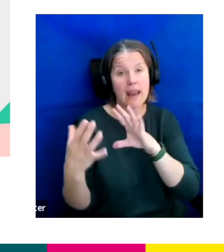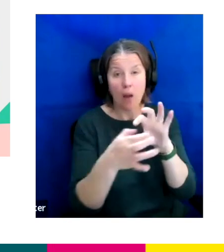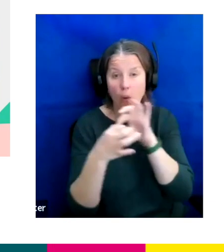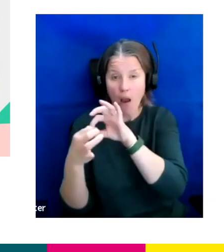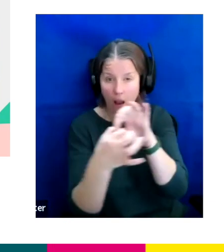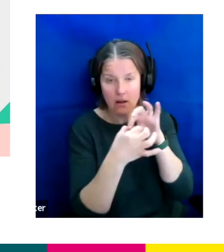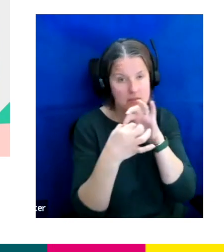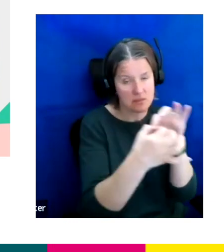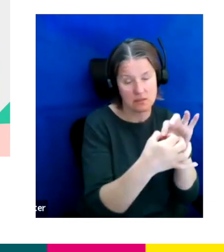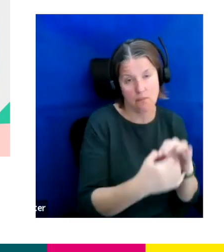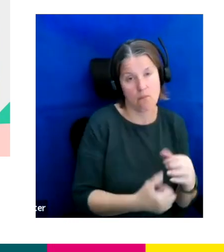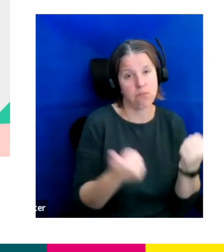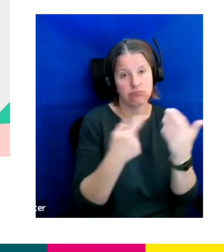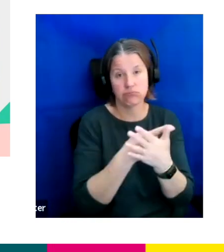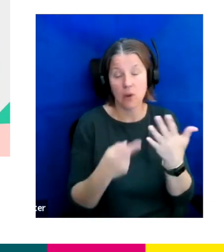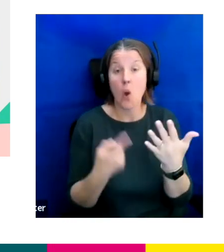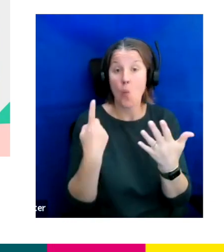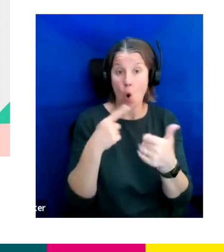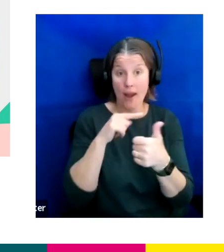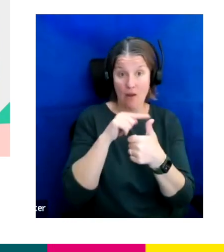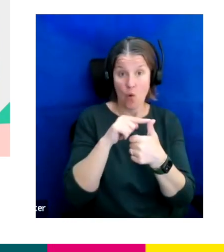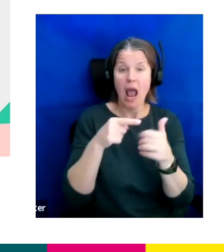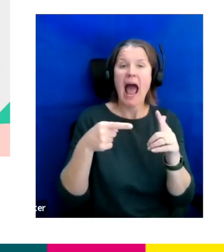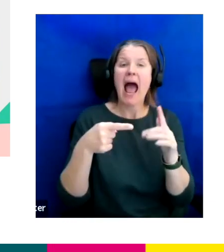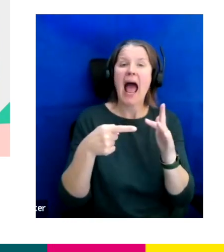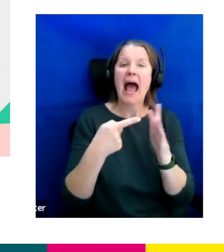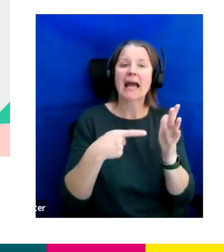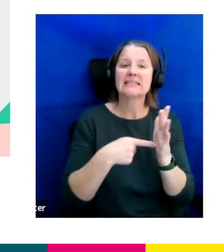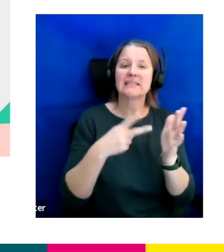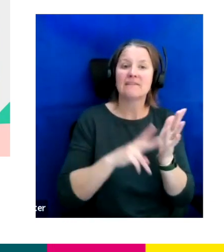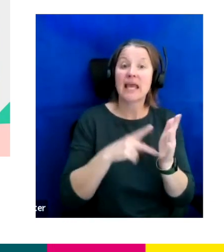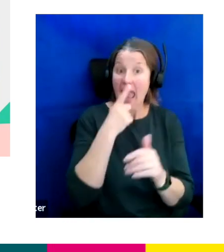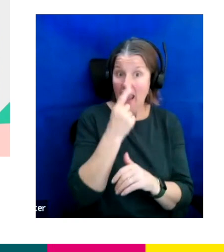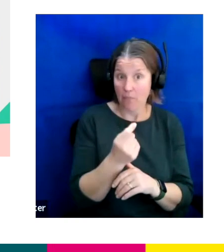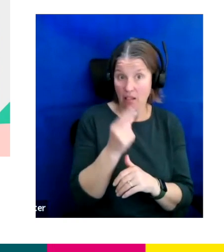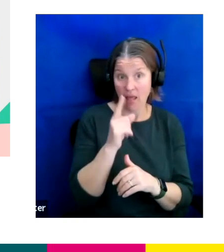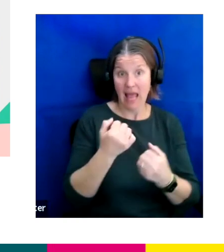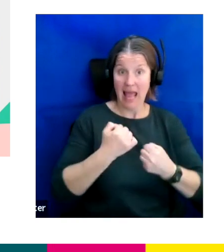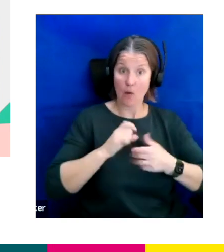One of the networks is ITV ABLE, which is our disability network here we have some images